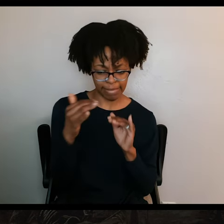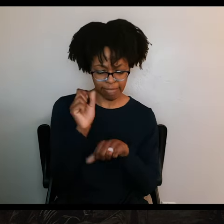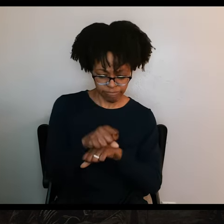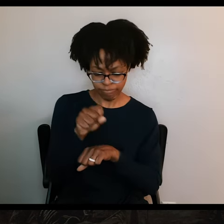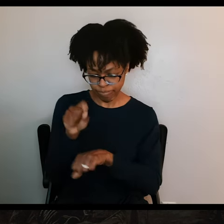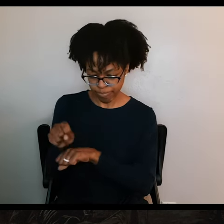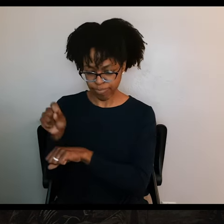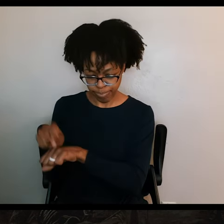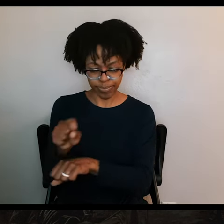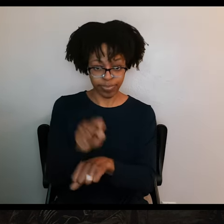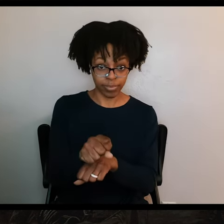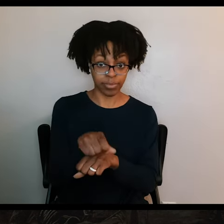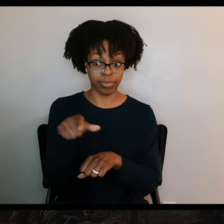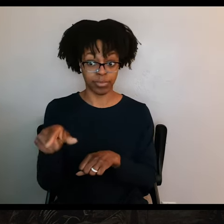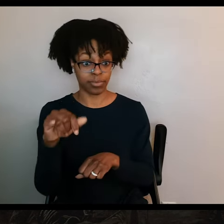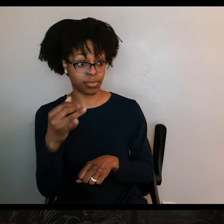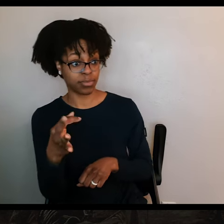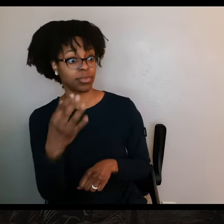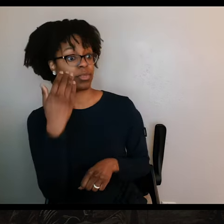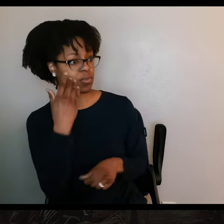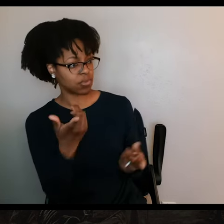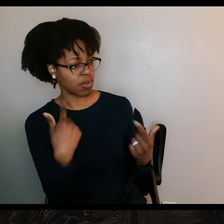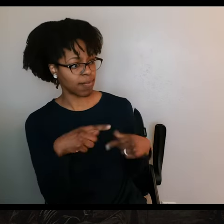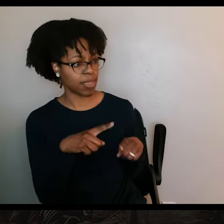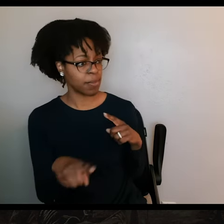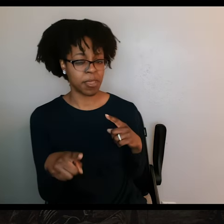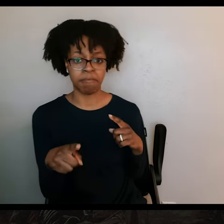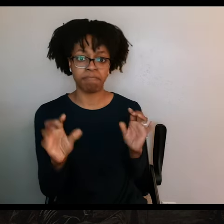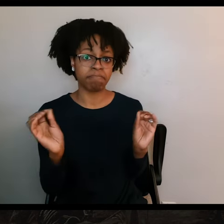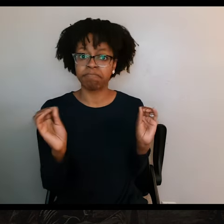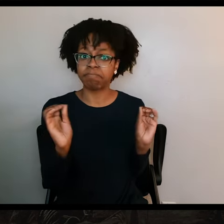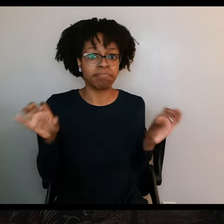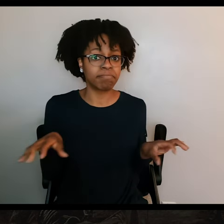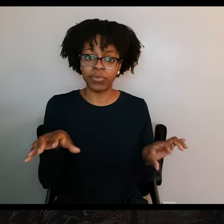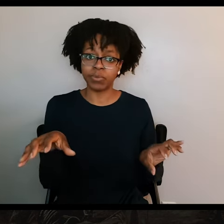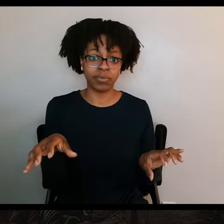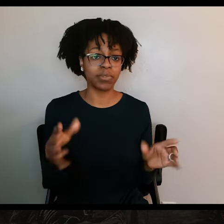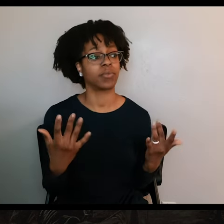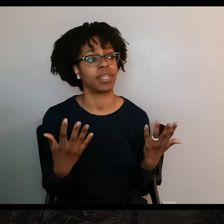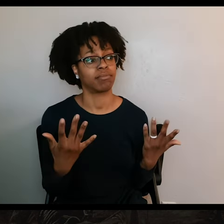He knew that Urrea was heading right for him, but he didn't do anything. He just waited.